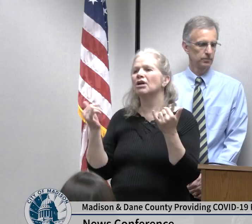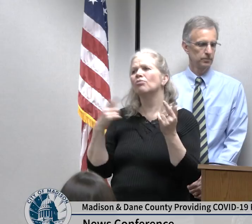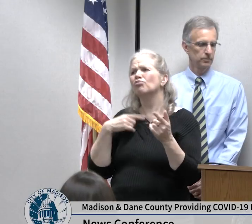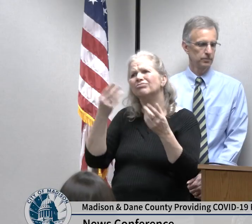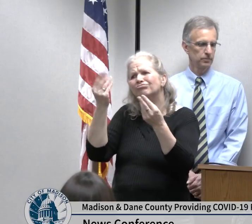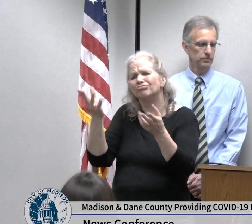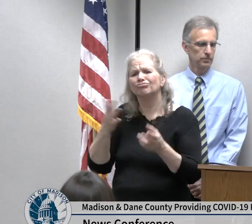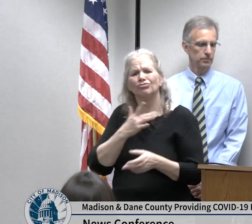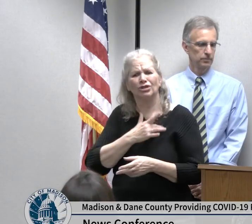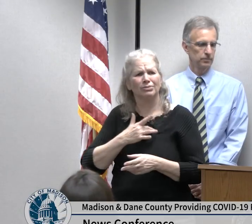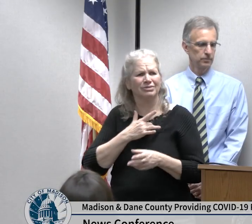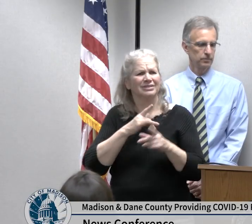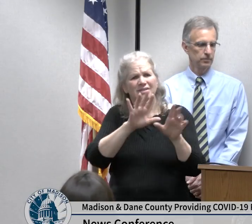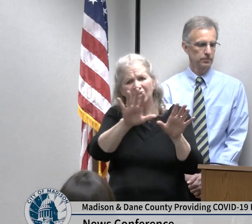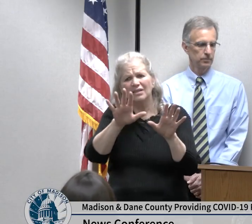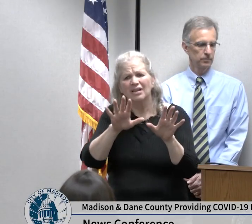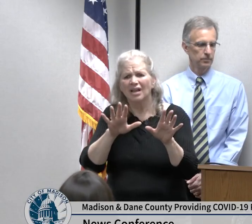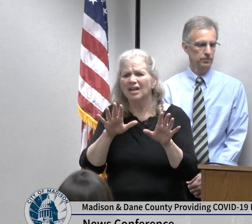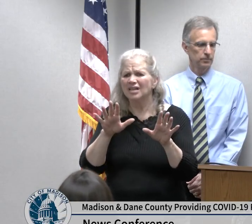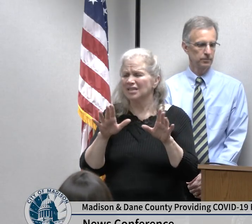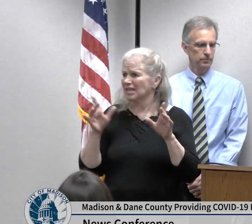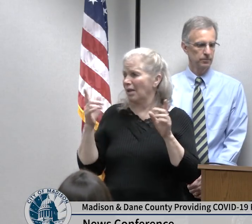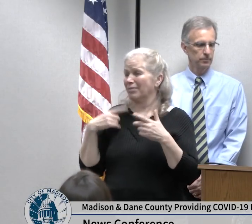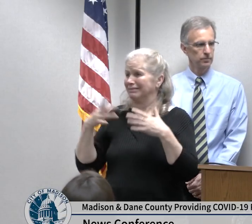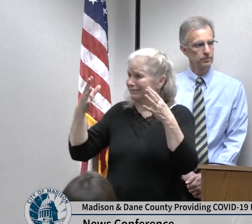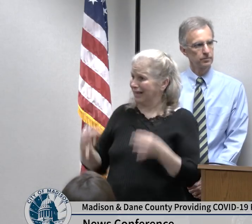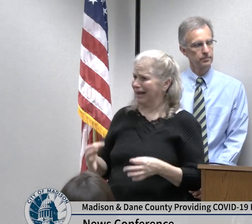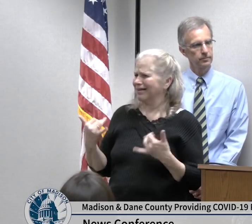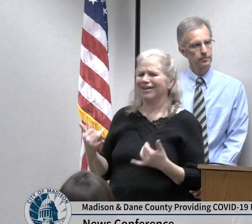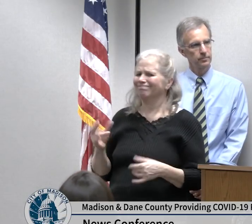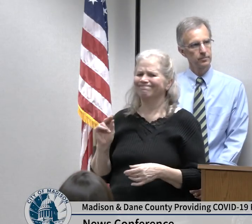those decisions now because the more we can prepare for that and not go to